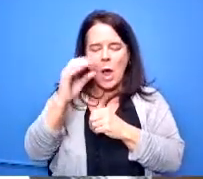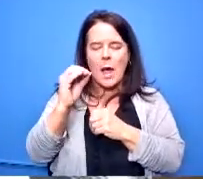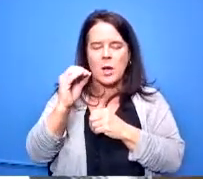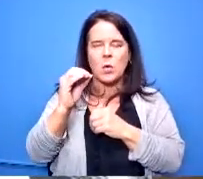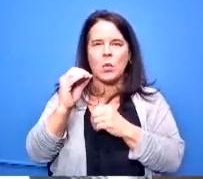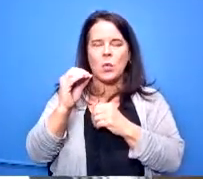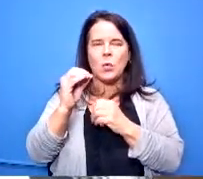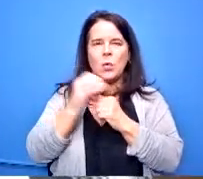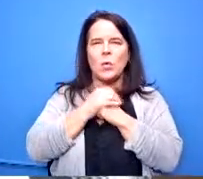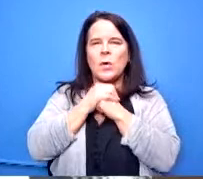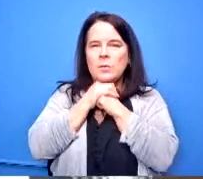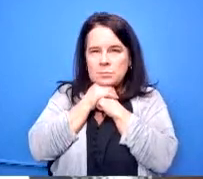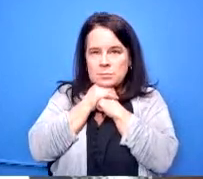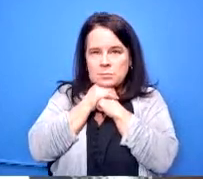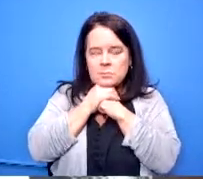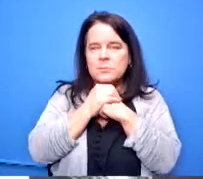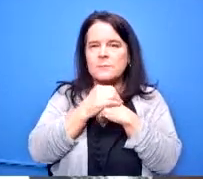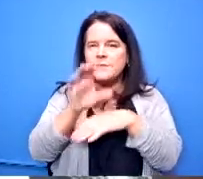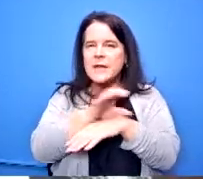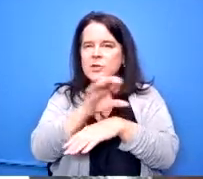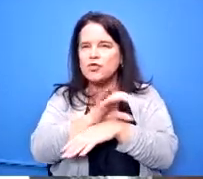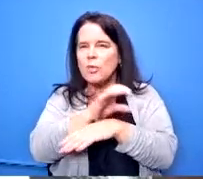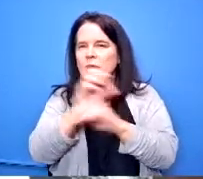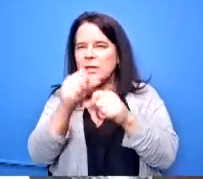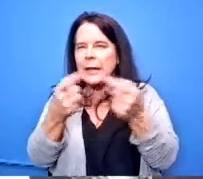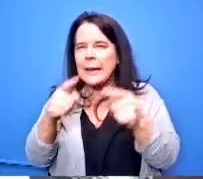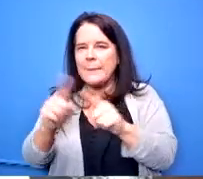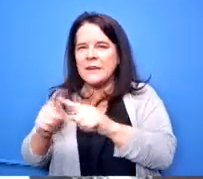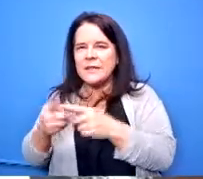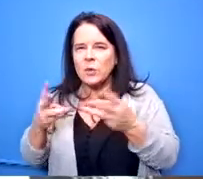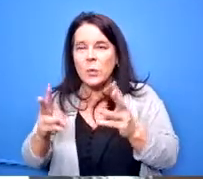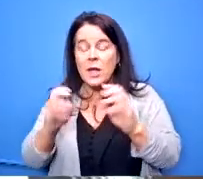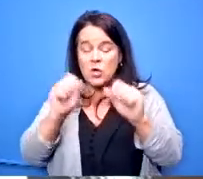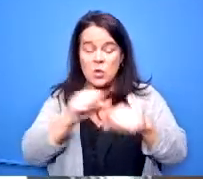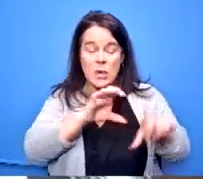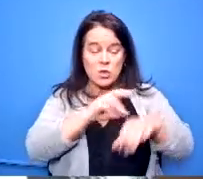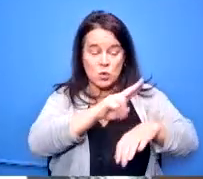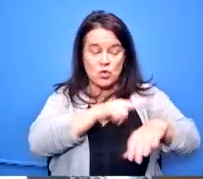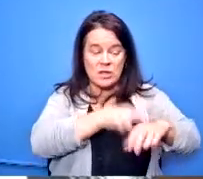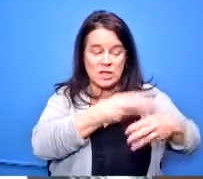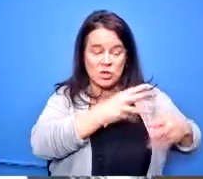since construction reform you can just do the traditional way where you just hire an architect